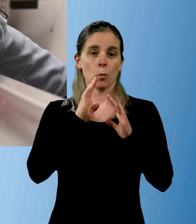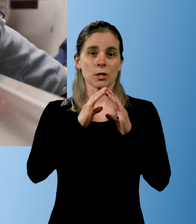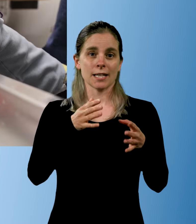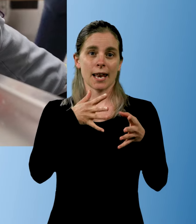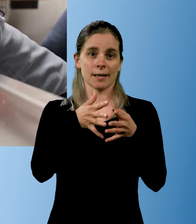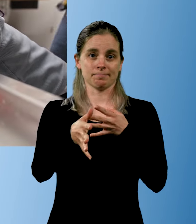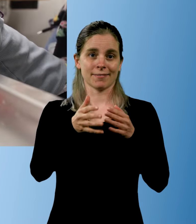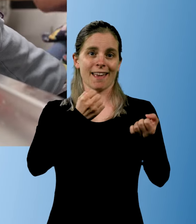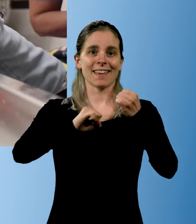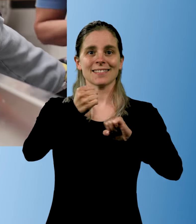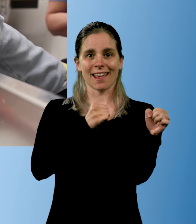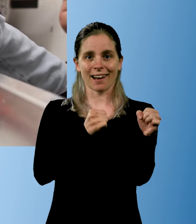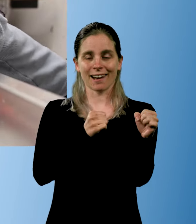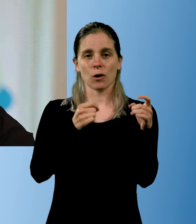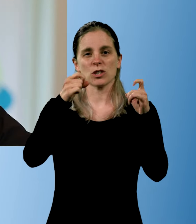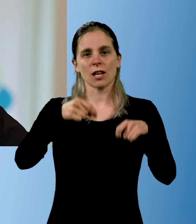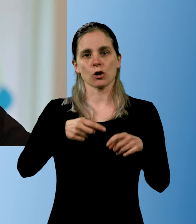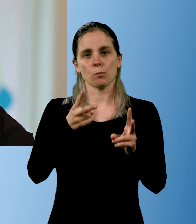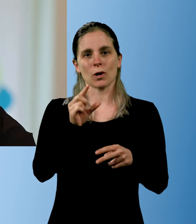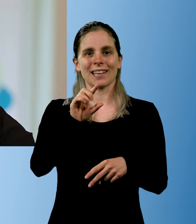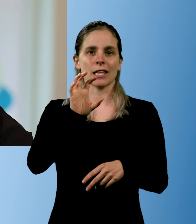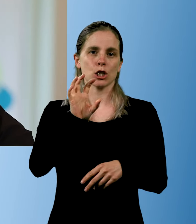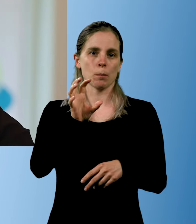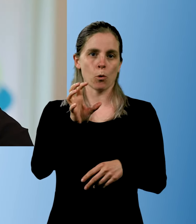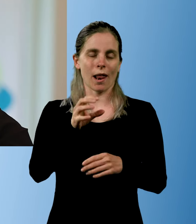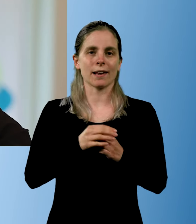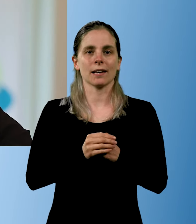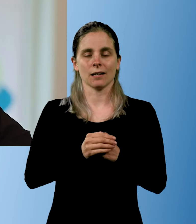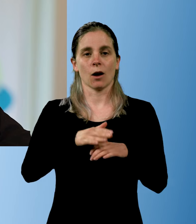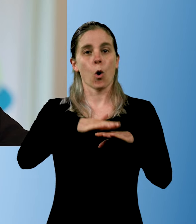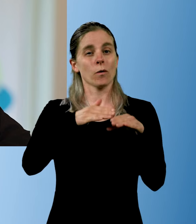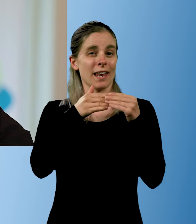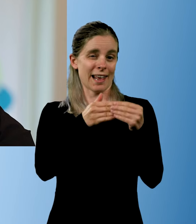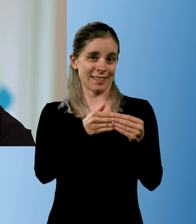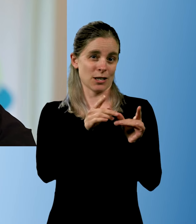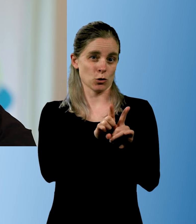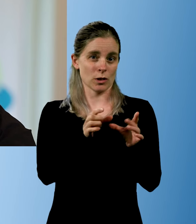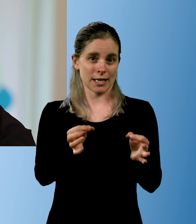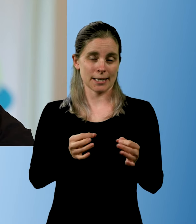He communicates with gestures, some symbols,- some hand leading.